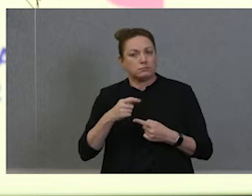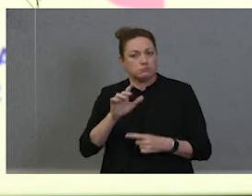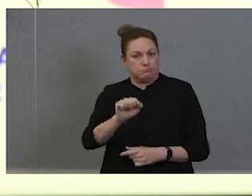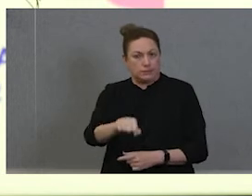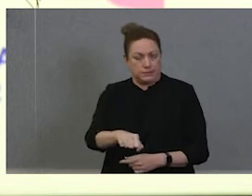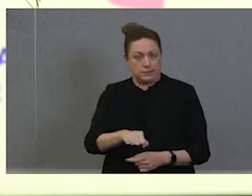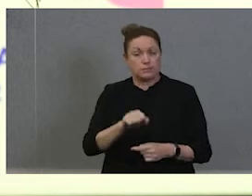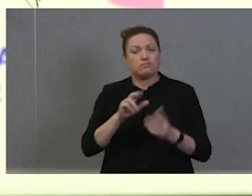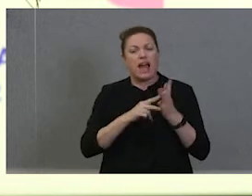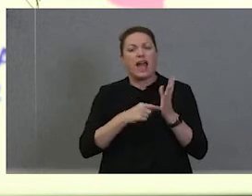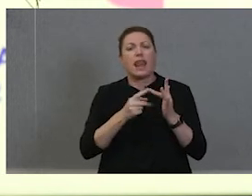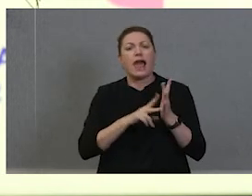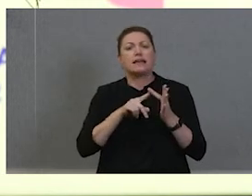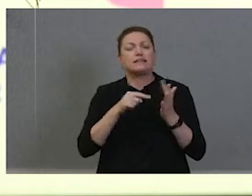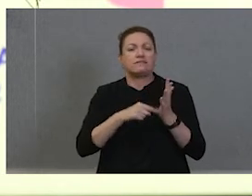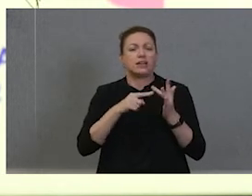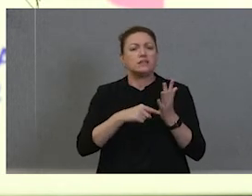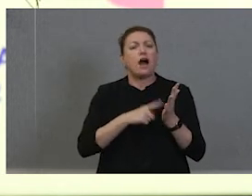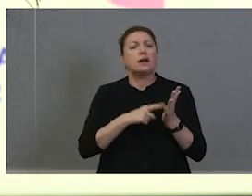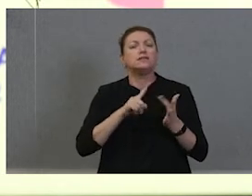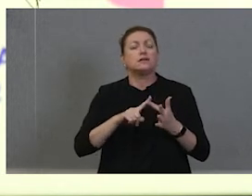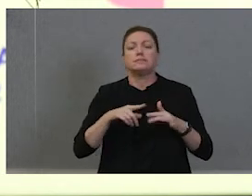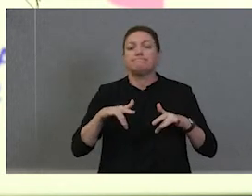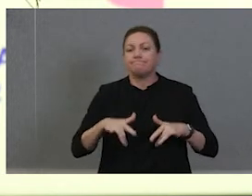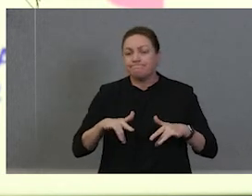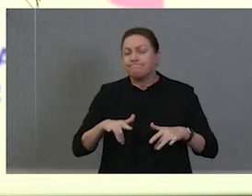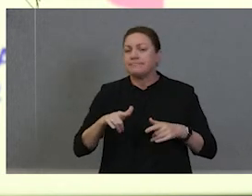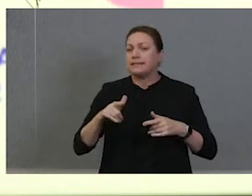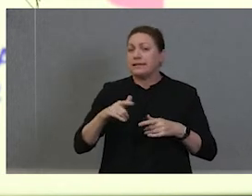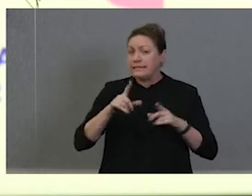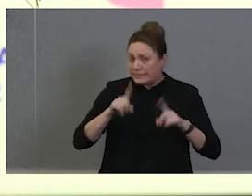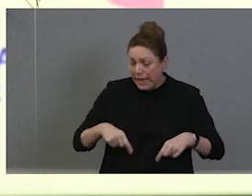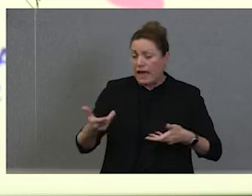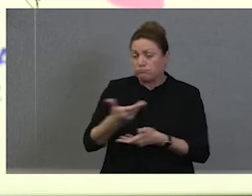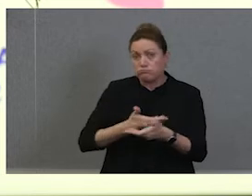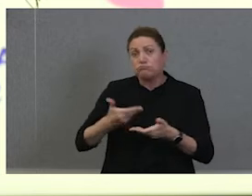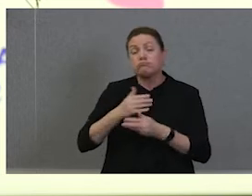is journeying and there are discussions of treaty and there are discussions about a voice. But when